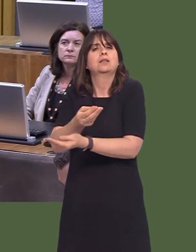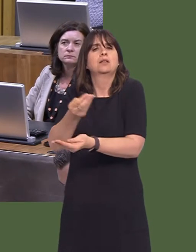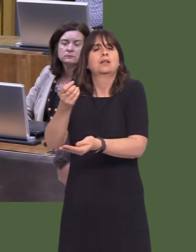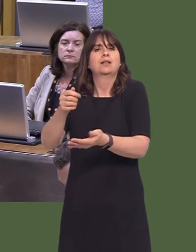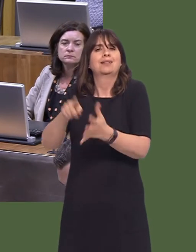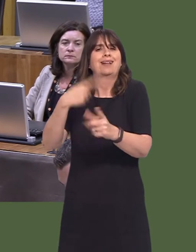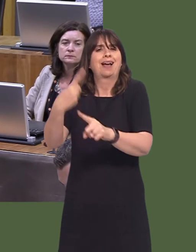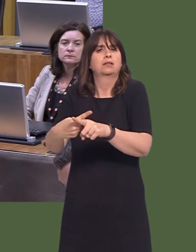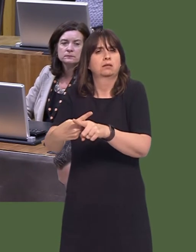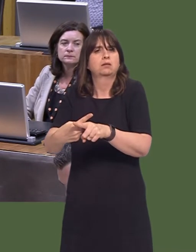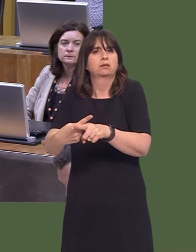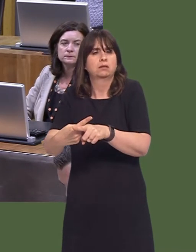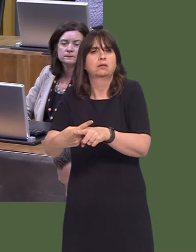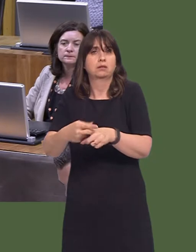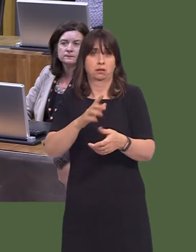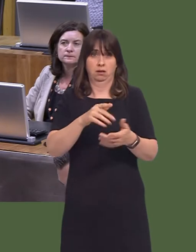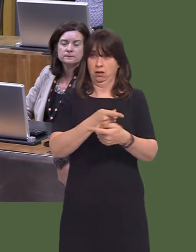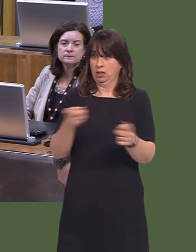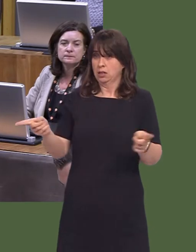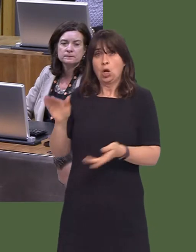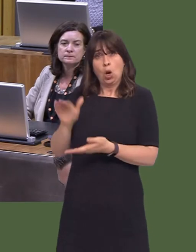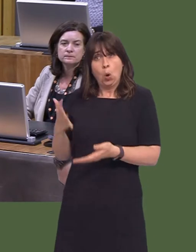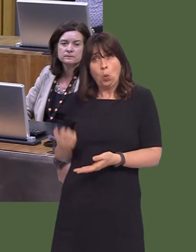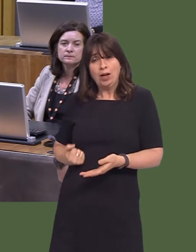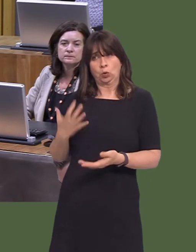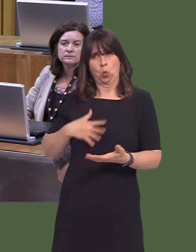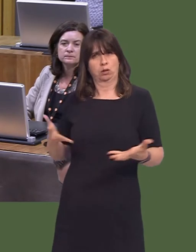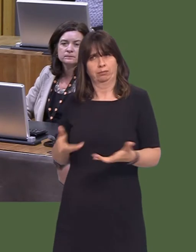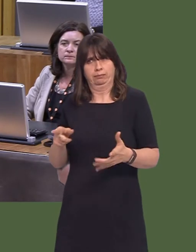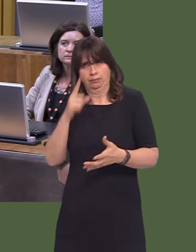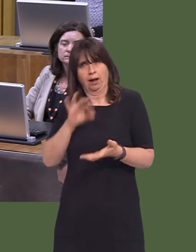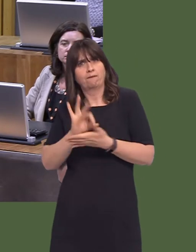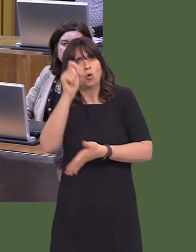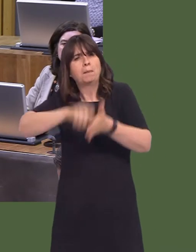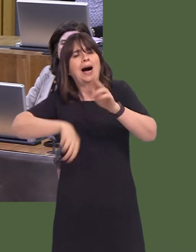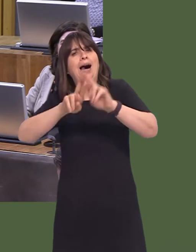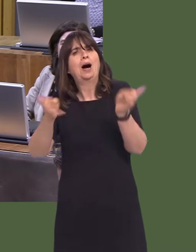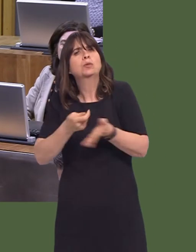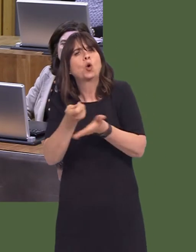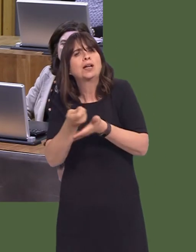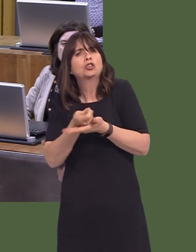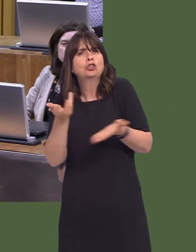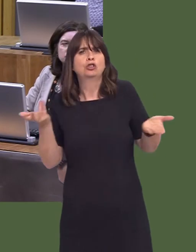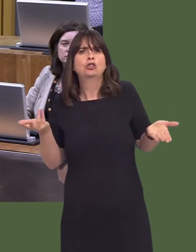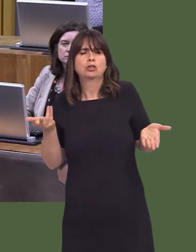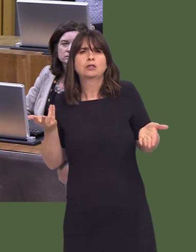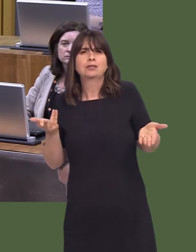particularly for those who are most in need, who have the lowest incomes. We see, from the figures that I've given already, the positive effect of what we're doing.